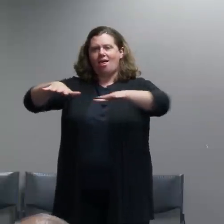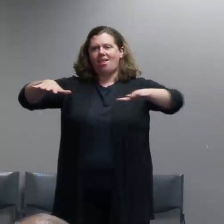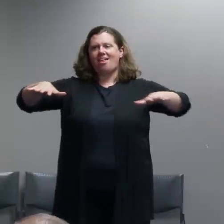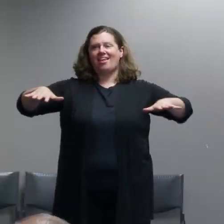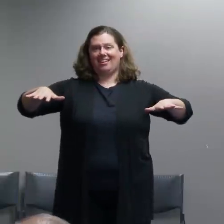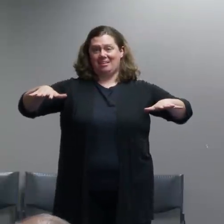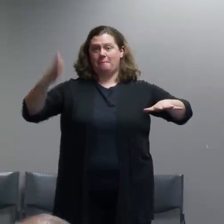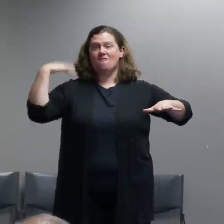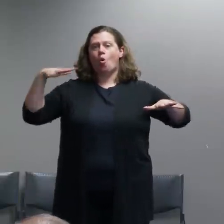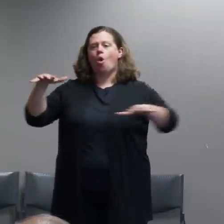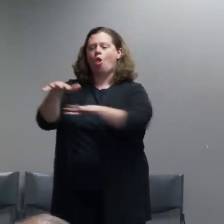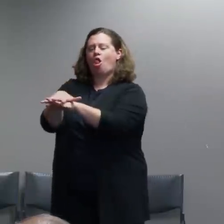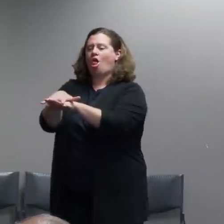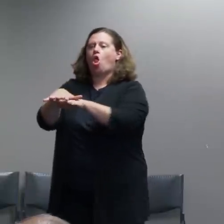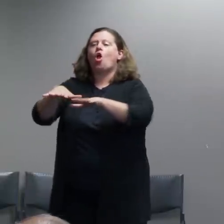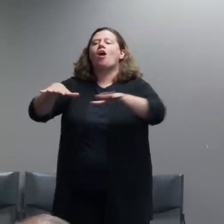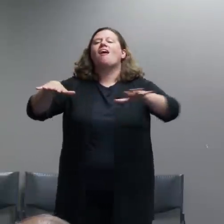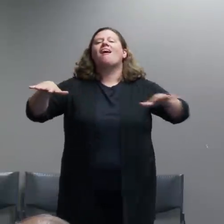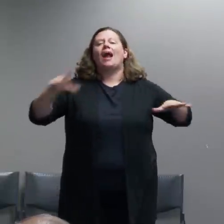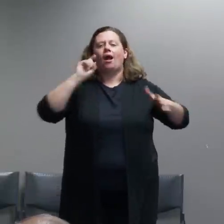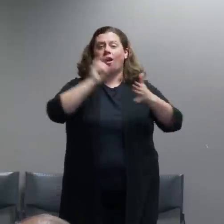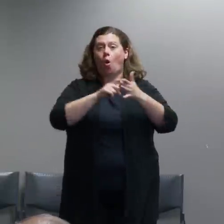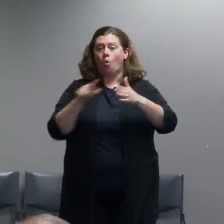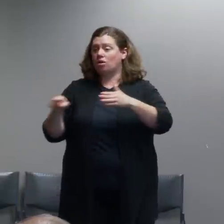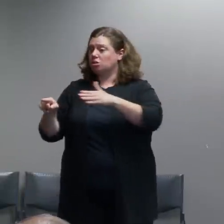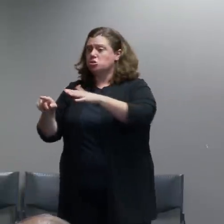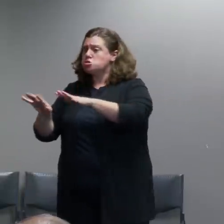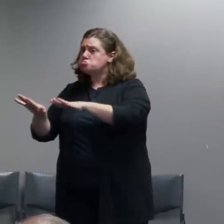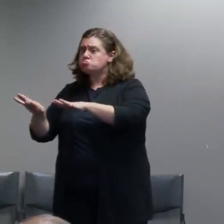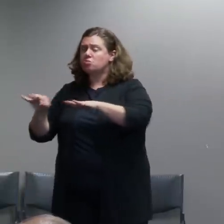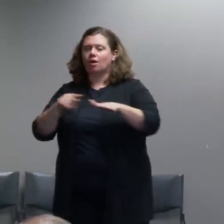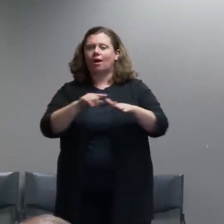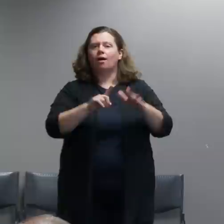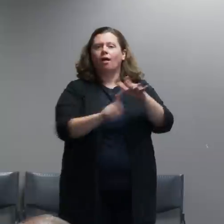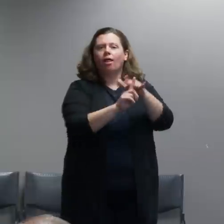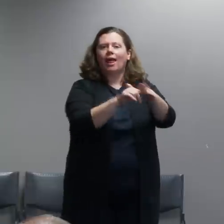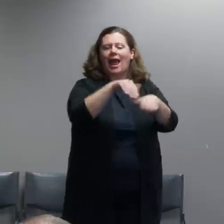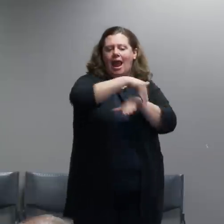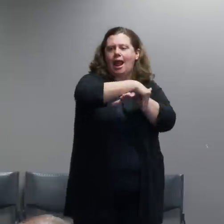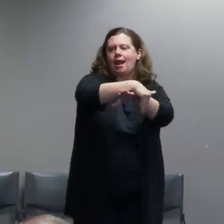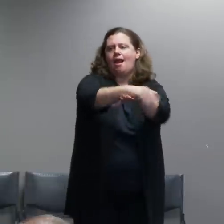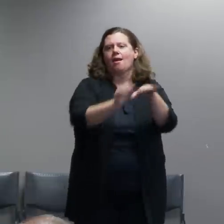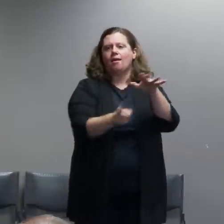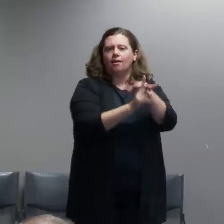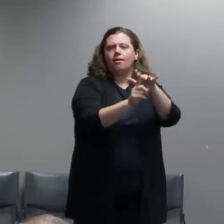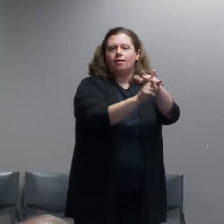on this building, on the Justice Center, focused a lot of times on the fence around the building